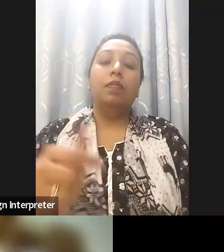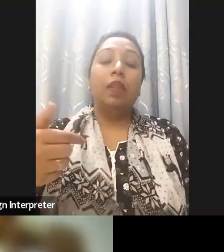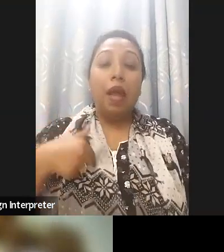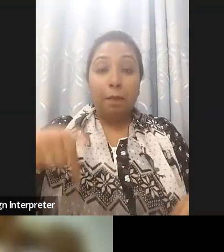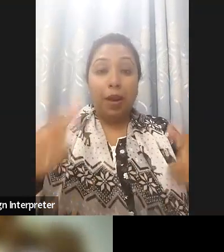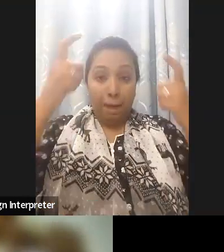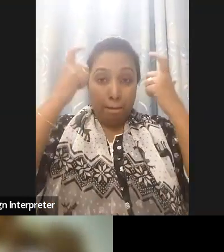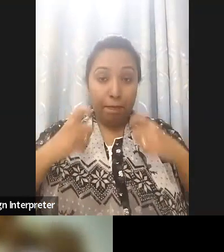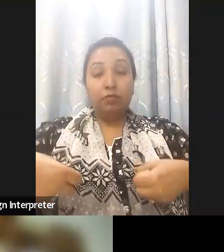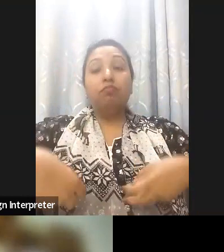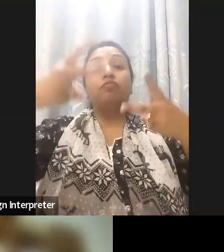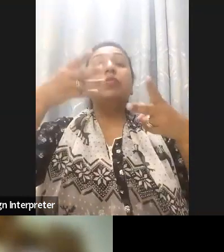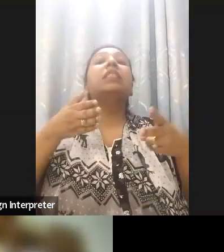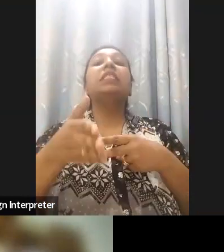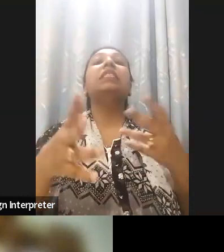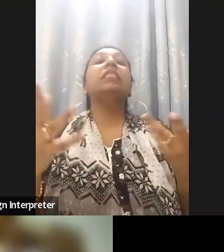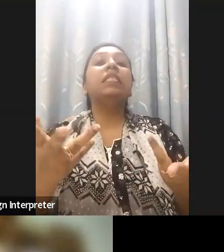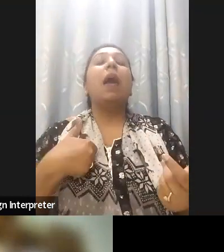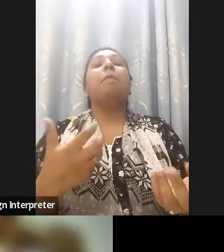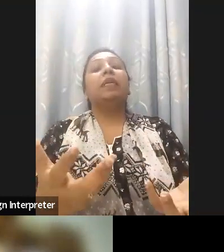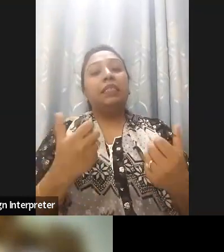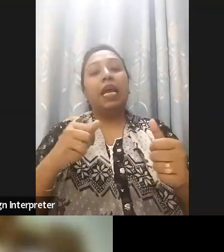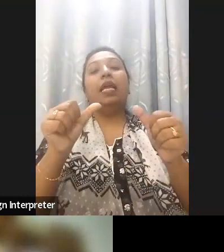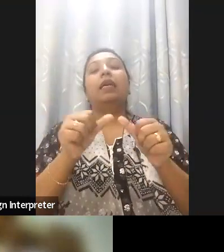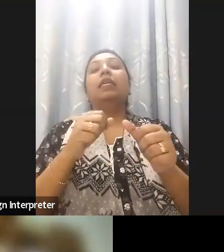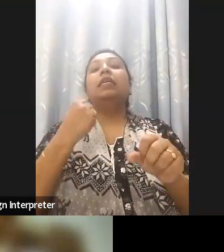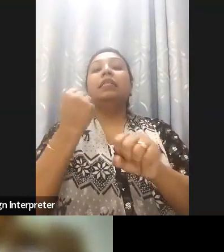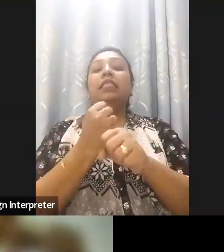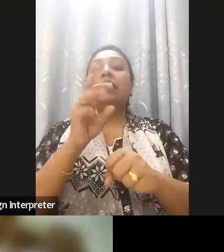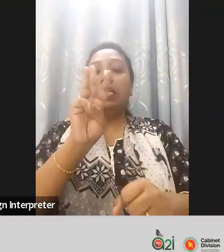collaborate with G3ict, that is our commitment Mr Chowdhury can add few lines here